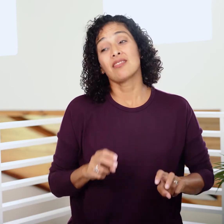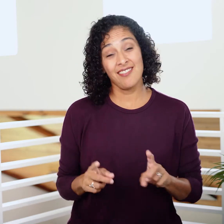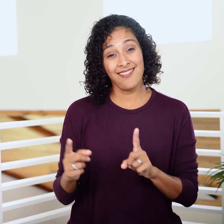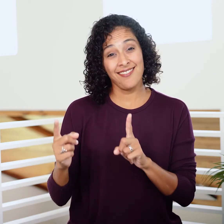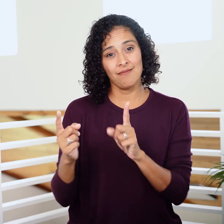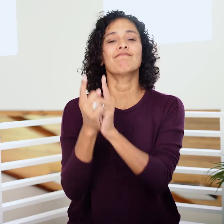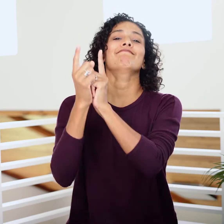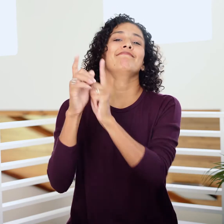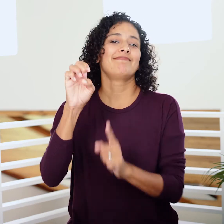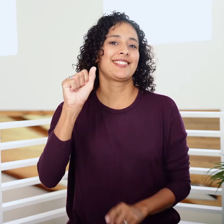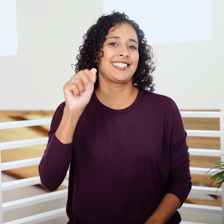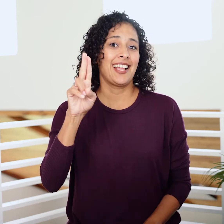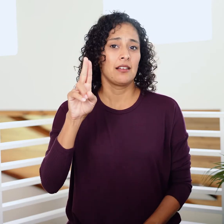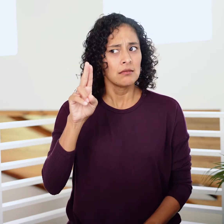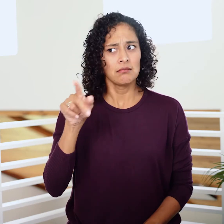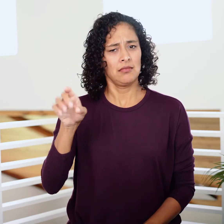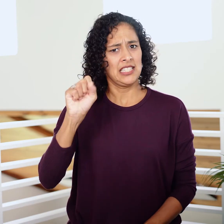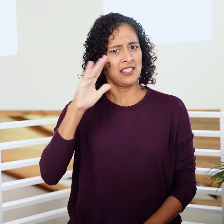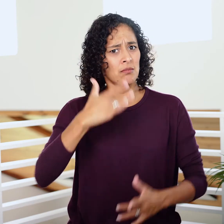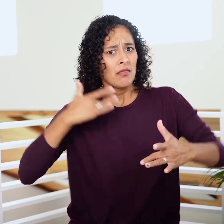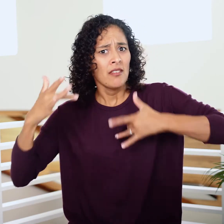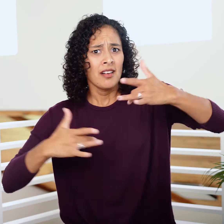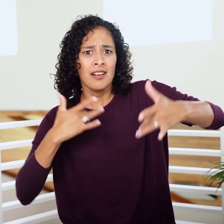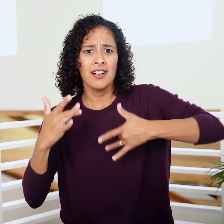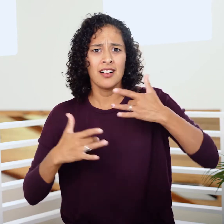They eventually run into Esau, who seems excited to see him!